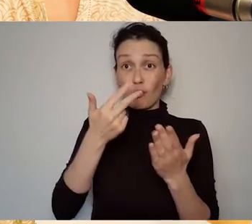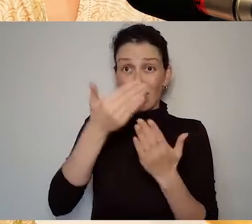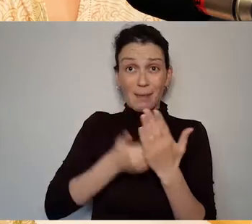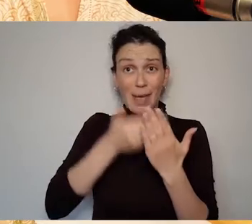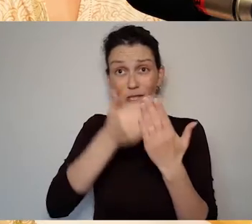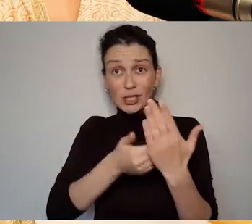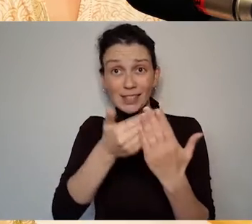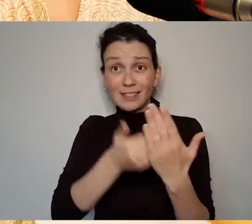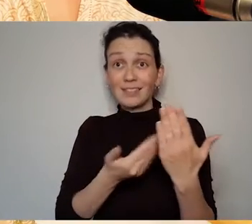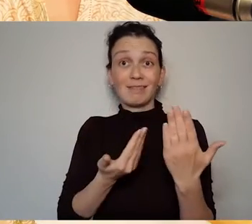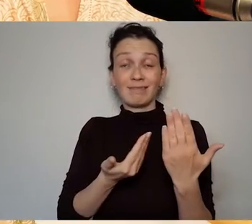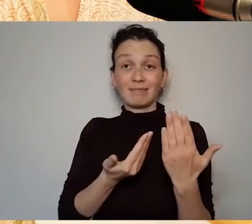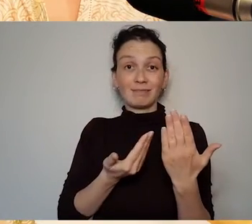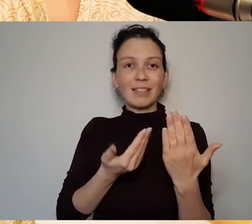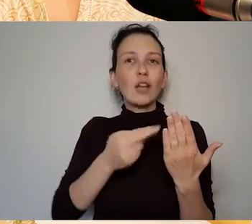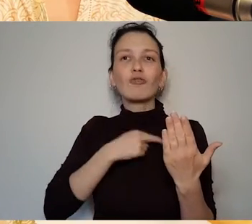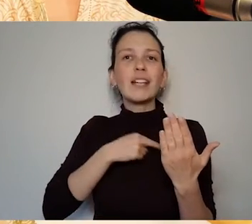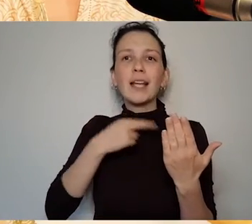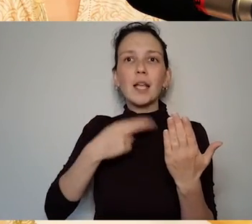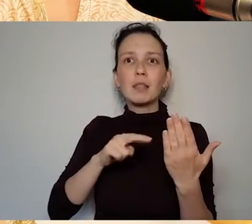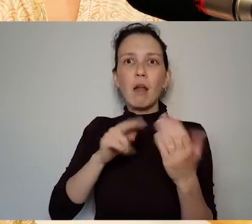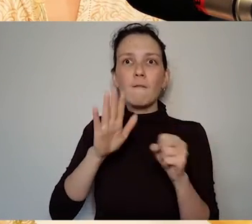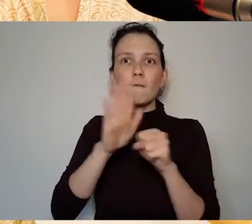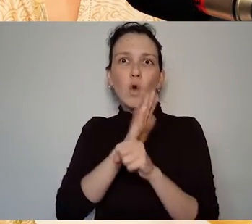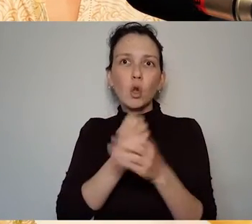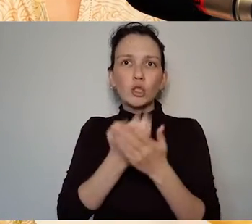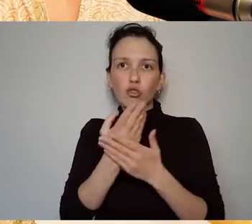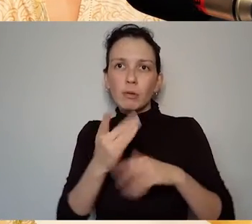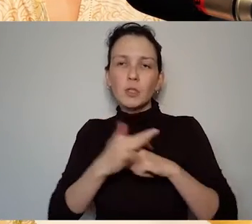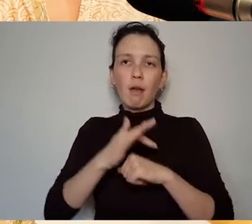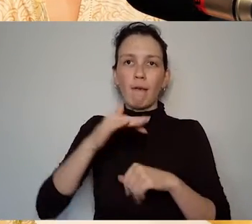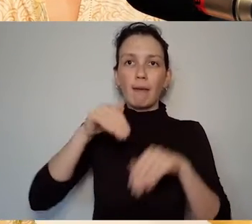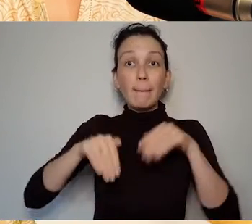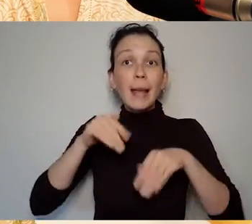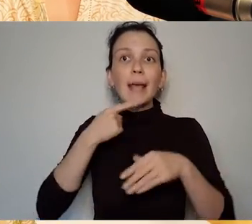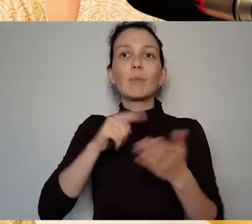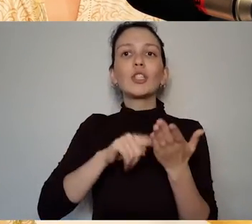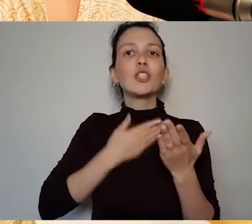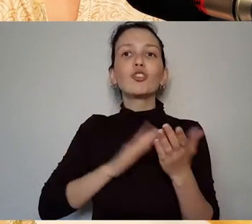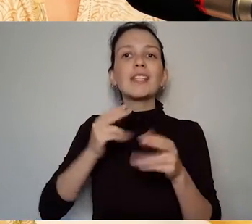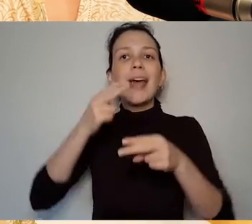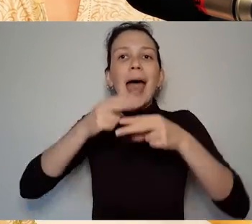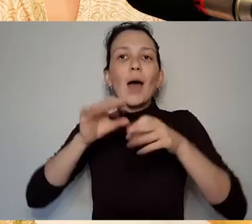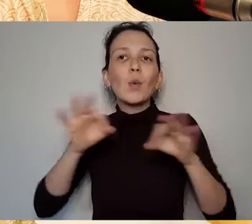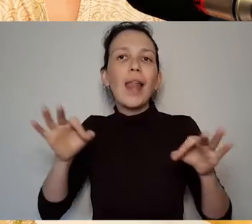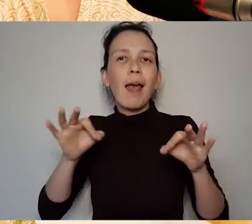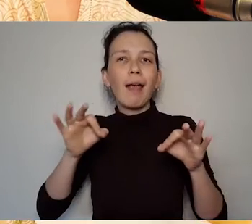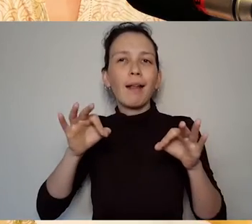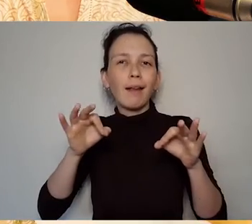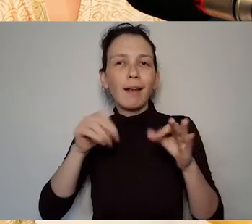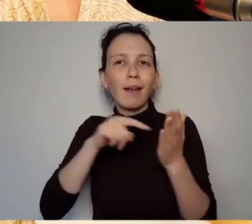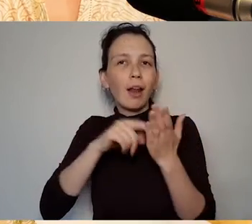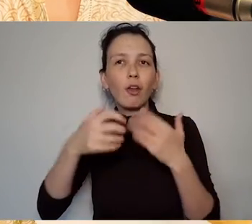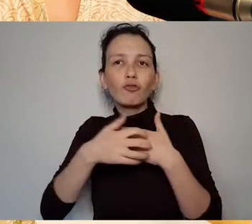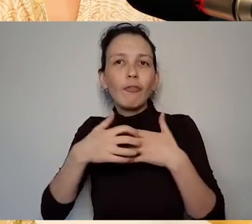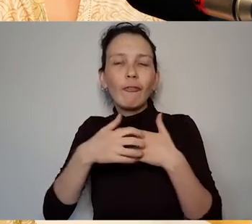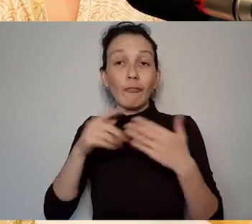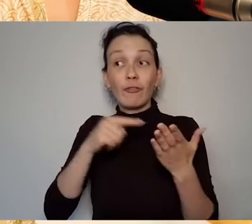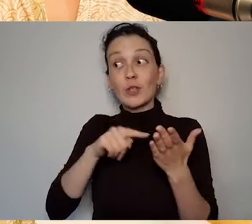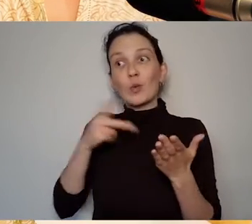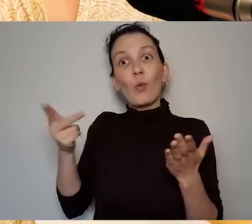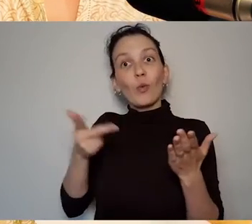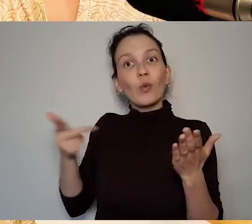the outline of a ballet and Amanda Alvean and Lianne are working to interpret that